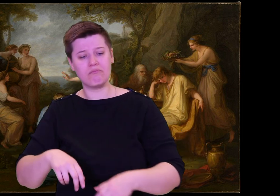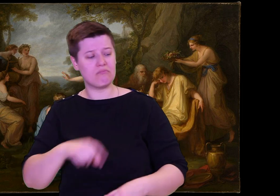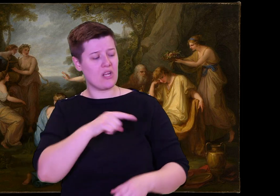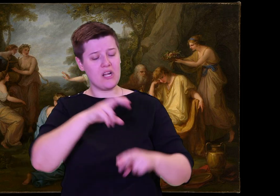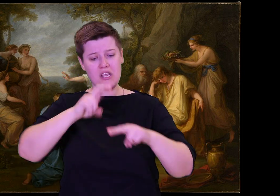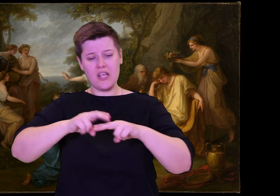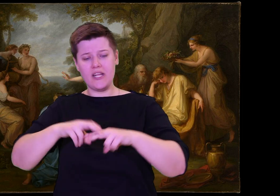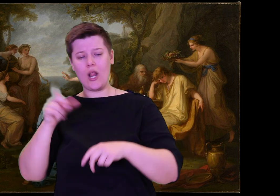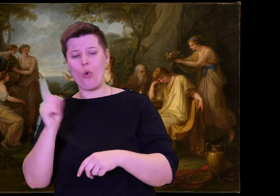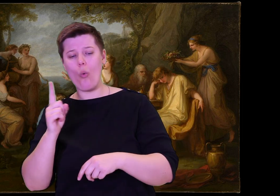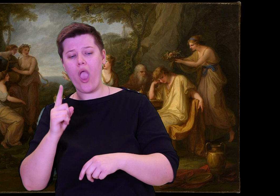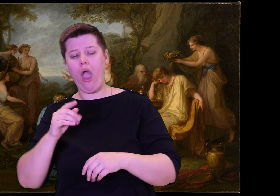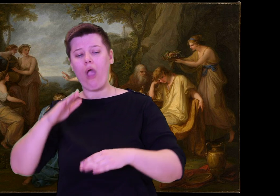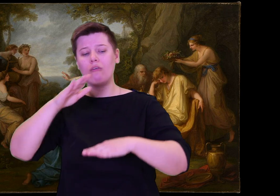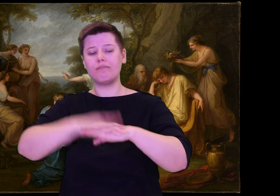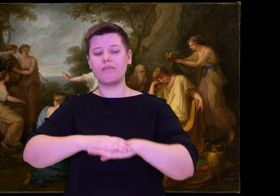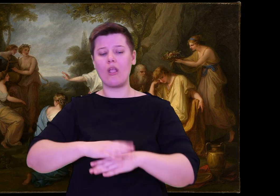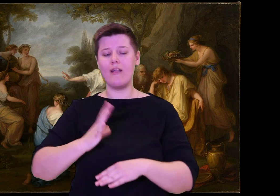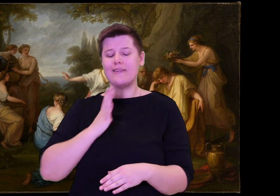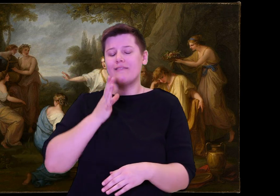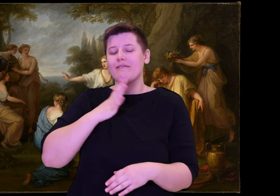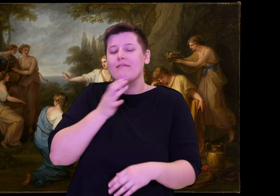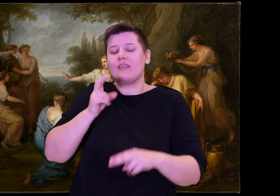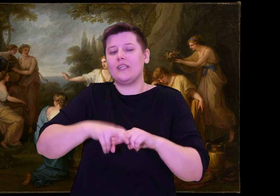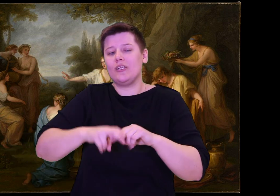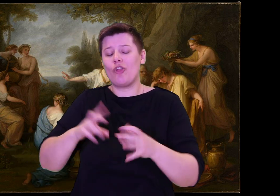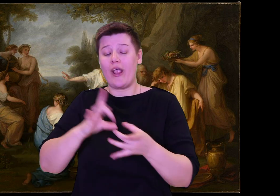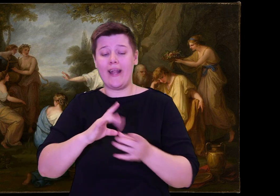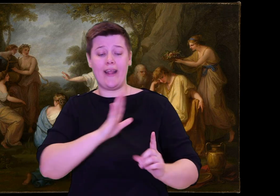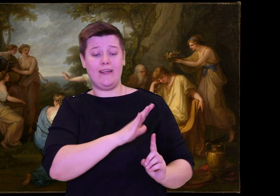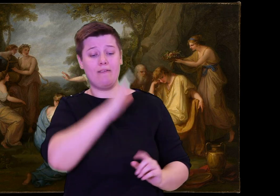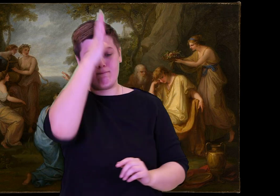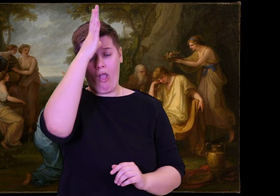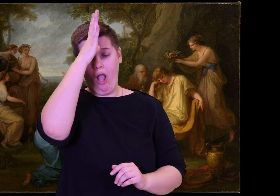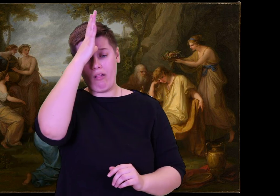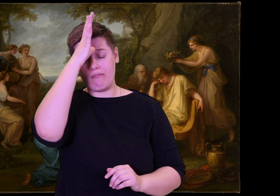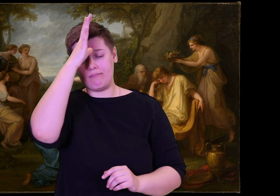jumped up, donned his clothes, and strapped his sword across his back, and